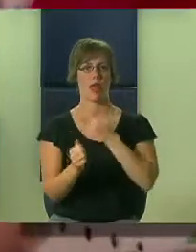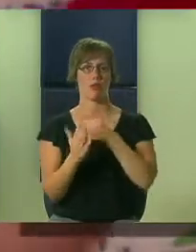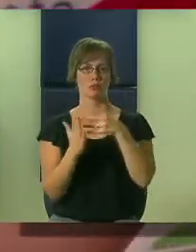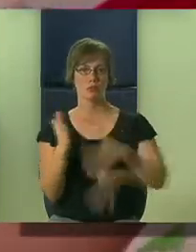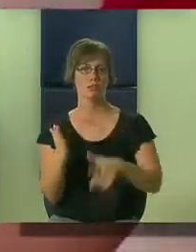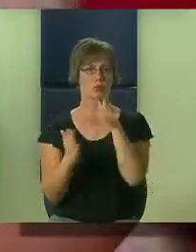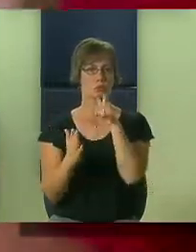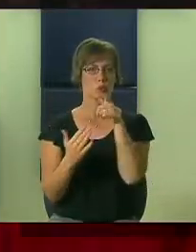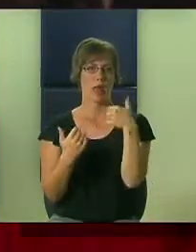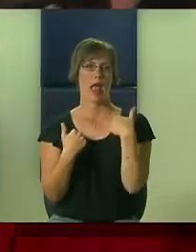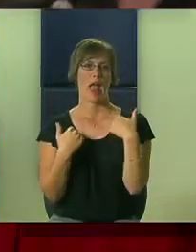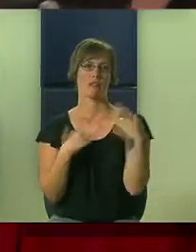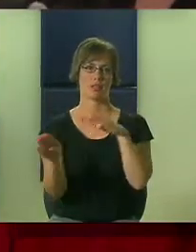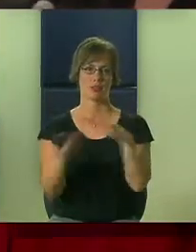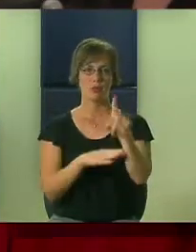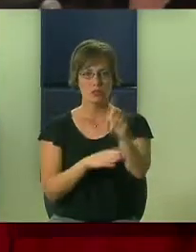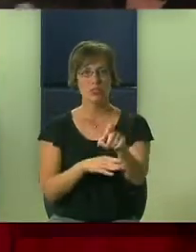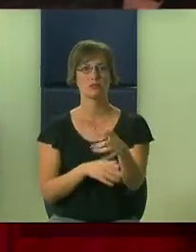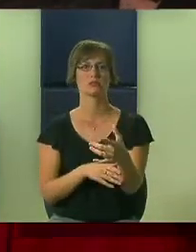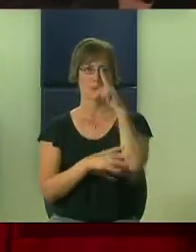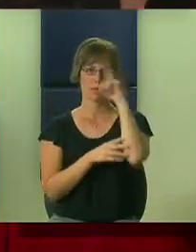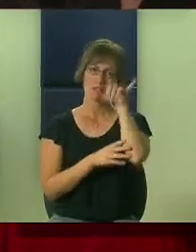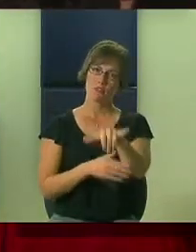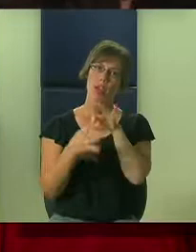support with our students that have behavioral needs. And it's because of that relationship that PBIS started.